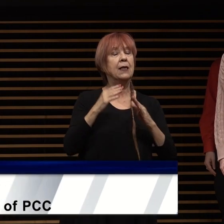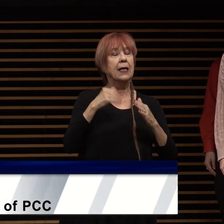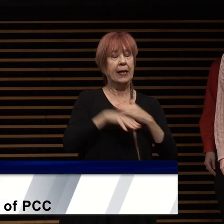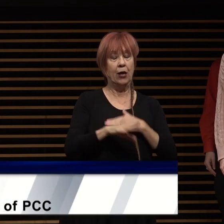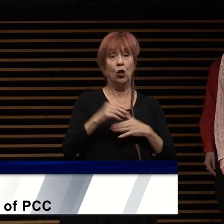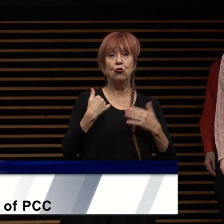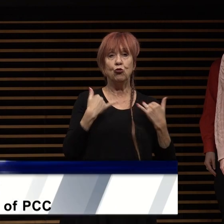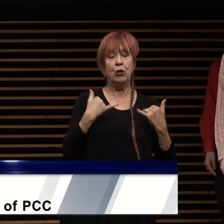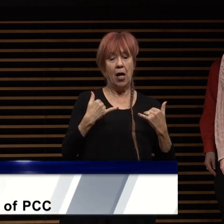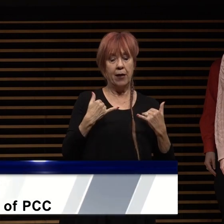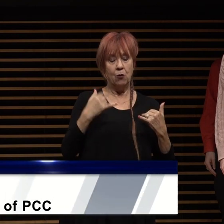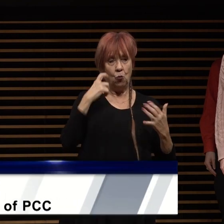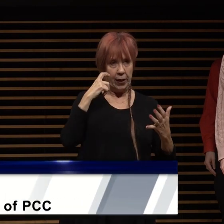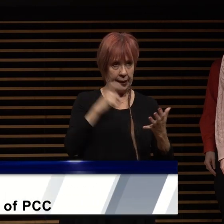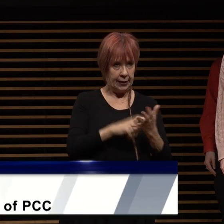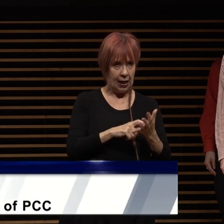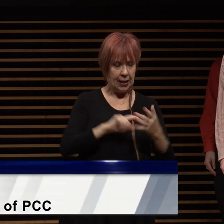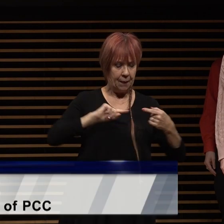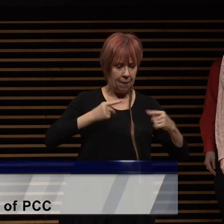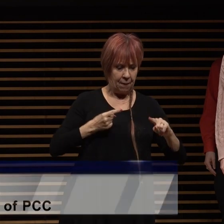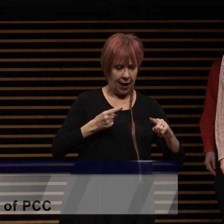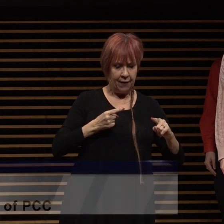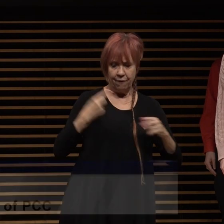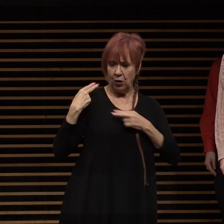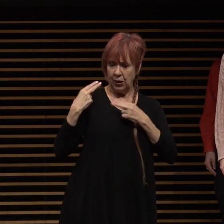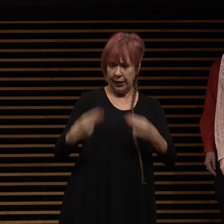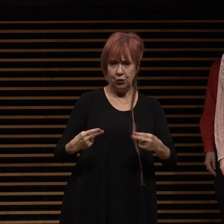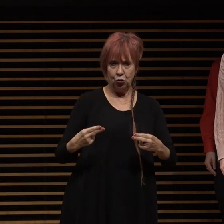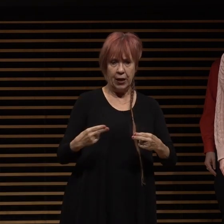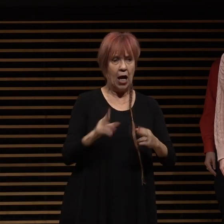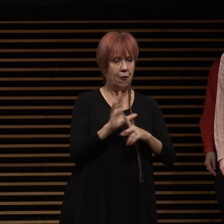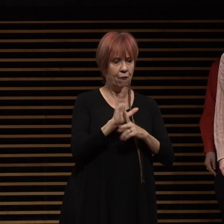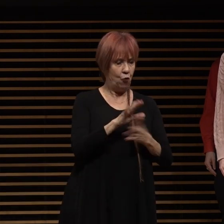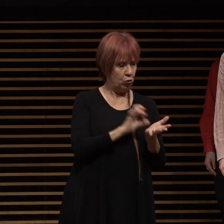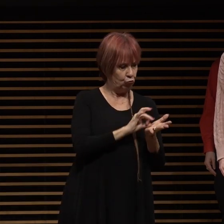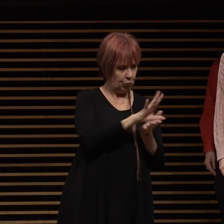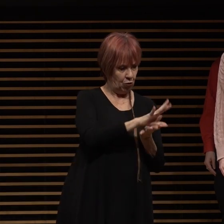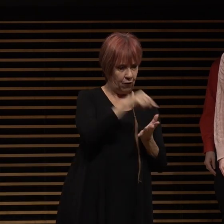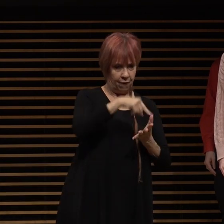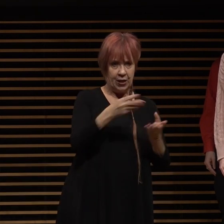history of genocide and forced removal